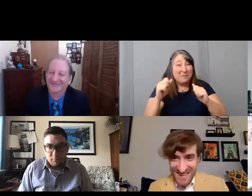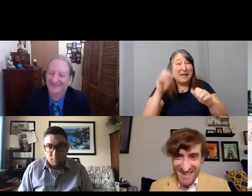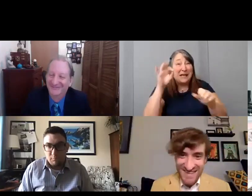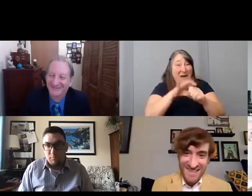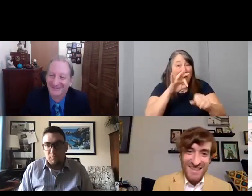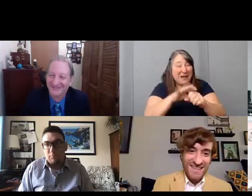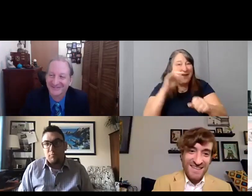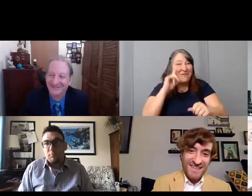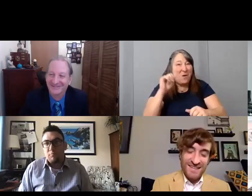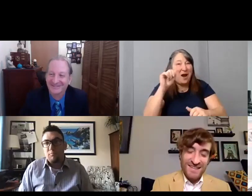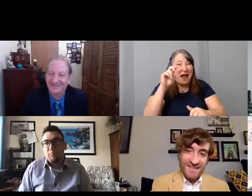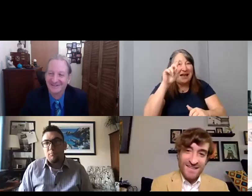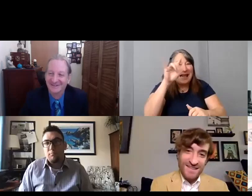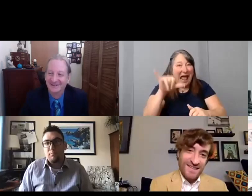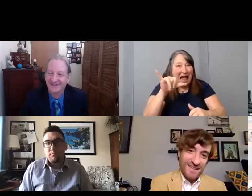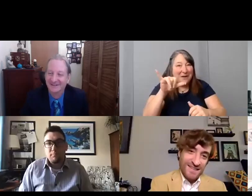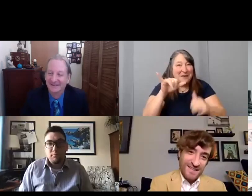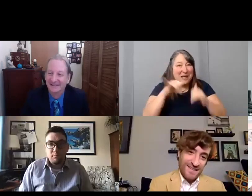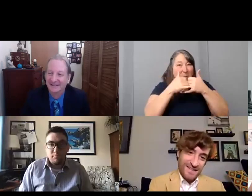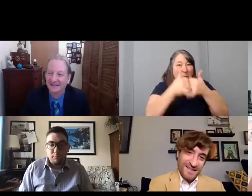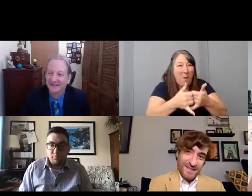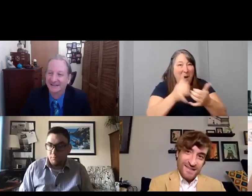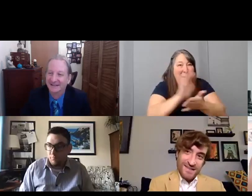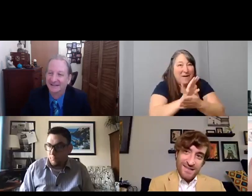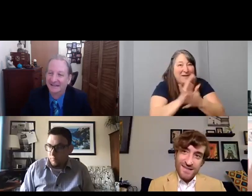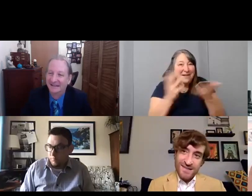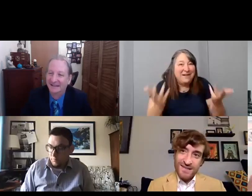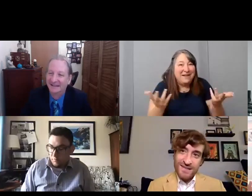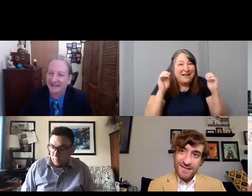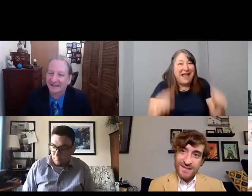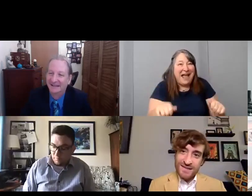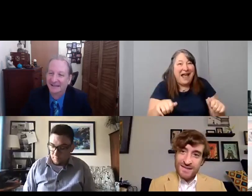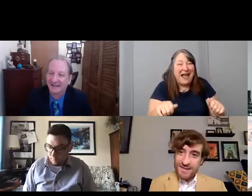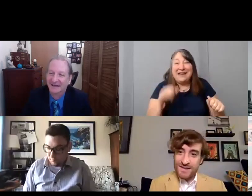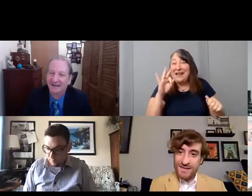wouldn't have that film to share and enter other places.